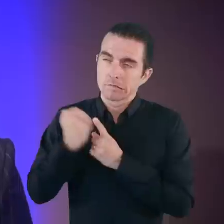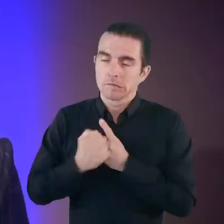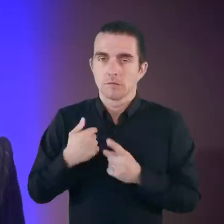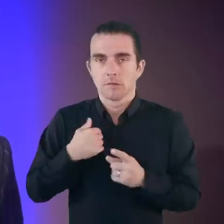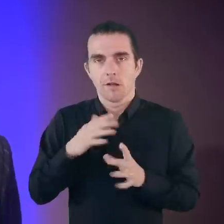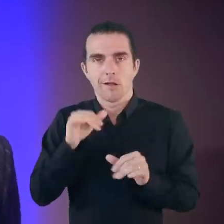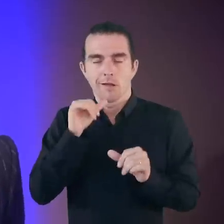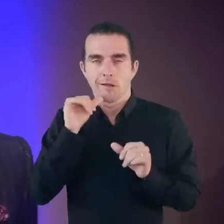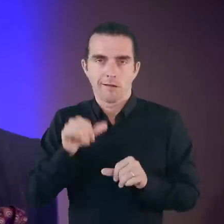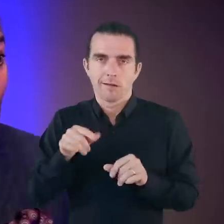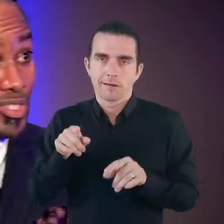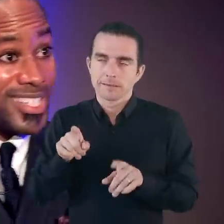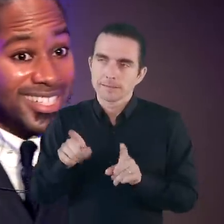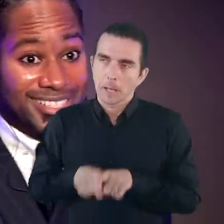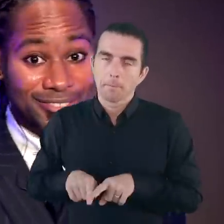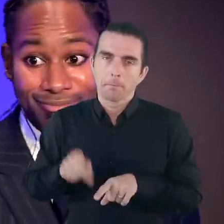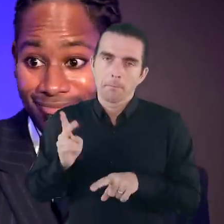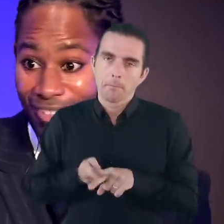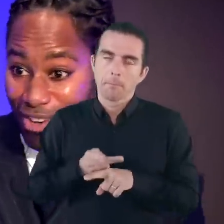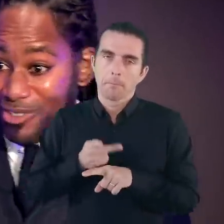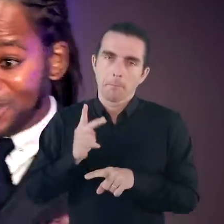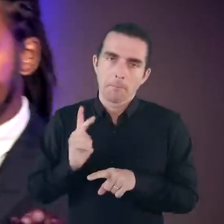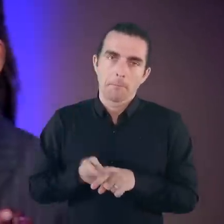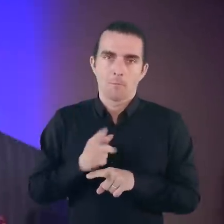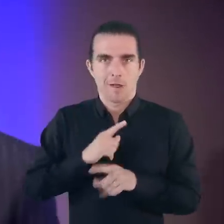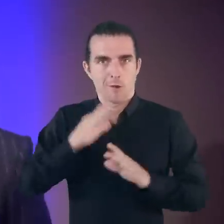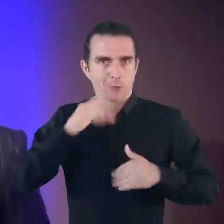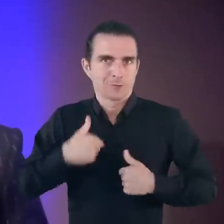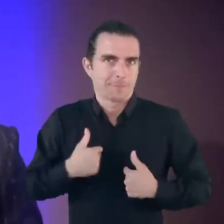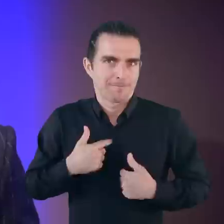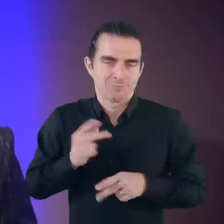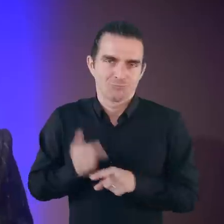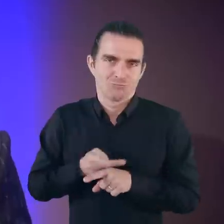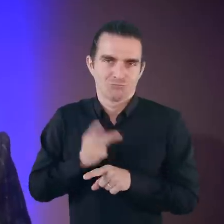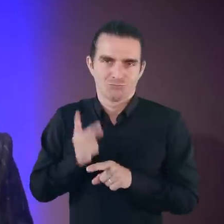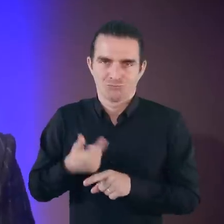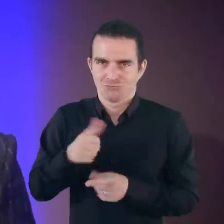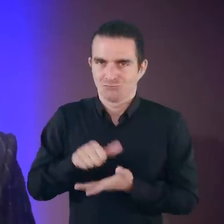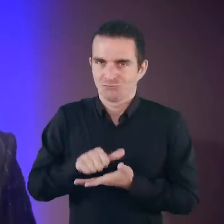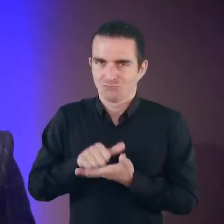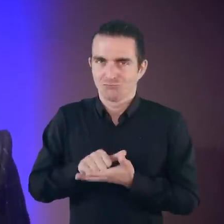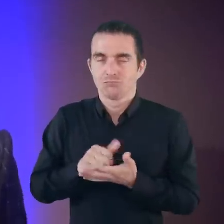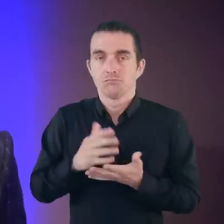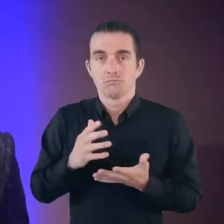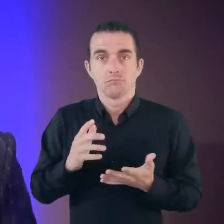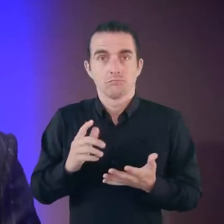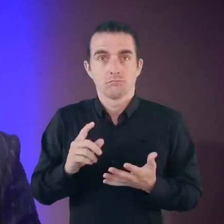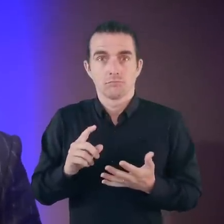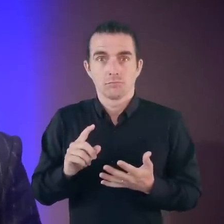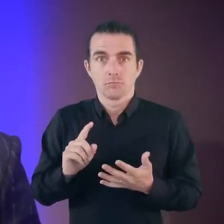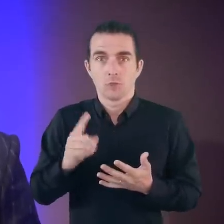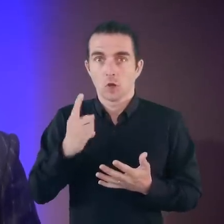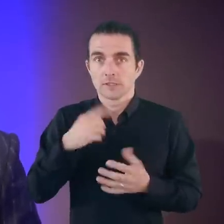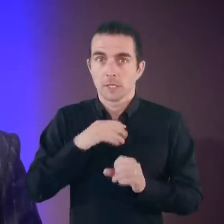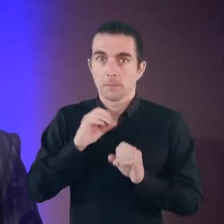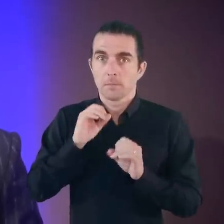And I love repetition. I'm autistic. I really do love repetition very often I'm telling the same stories that I’ve told the first time.